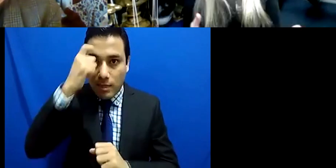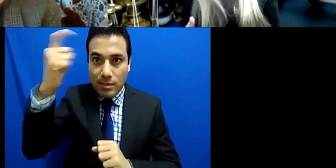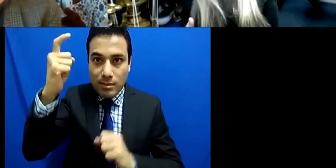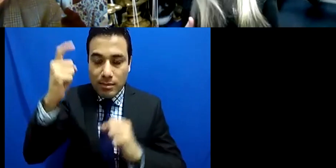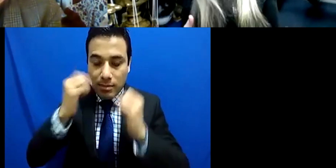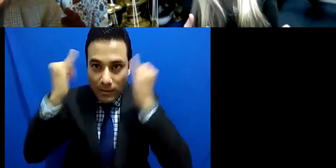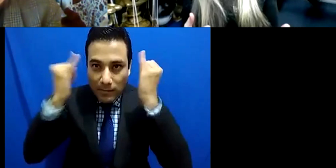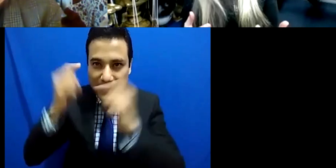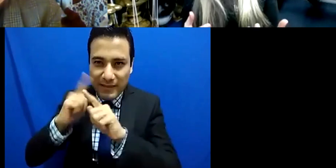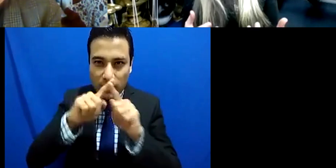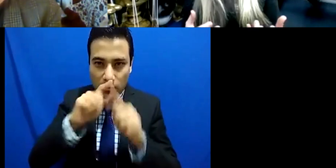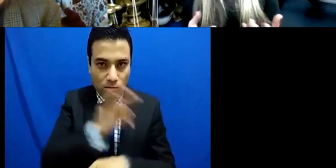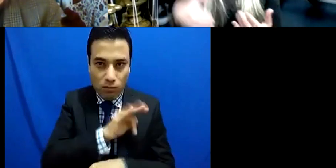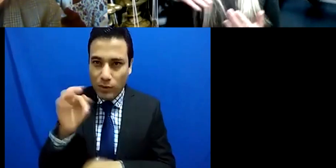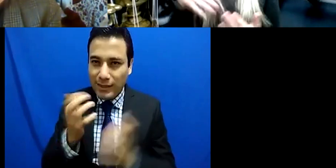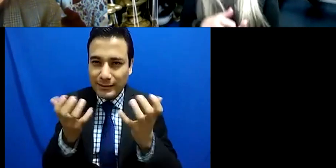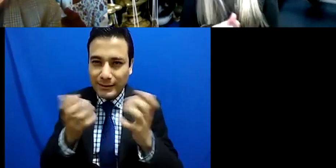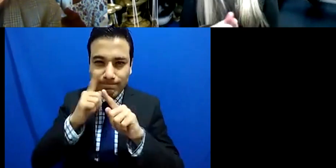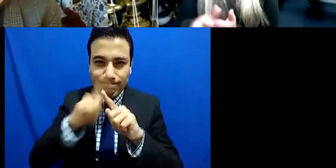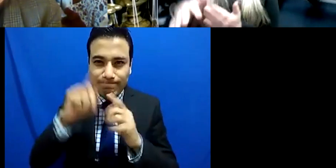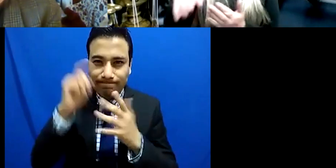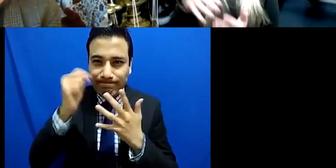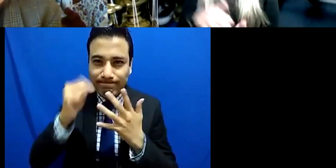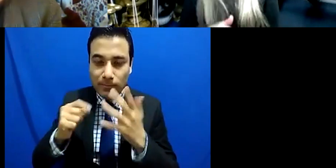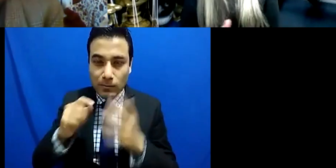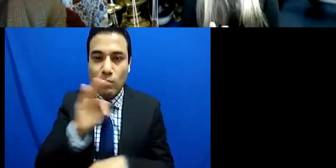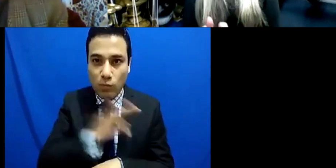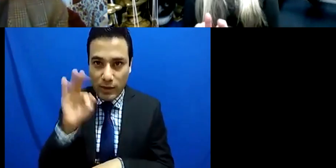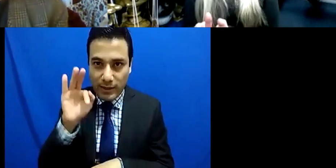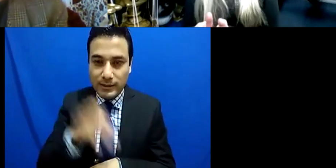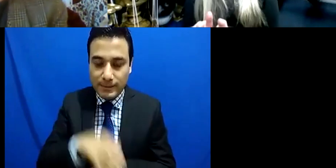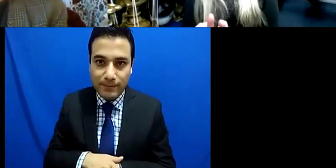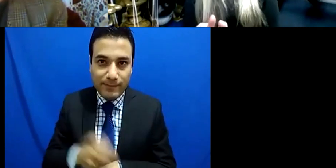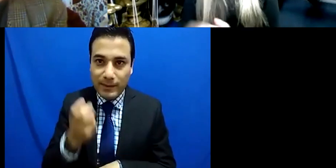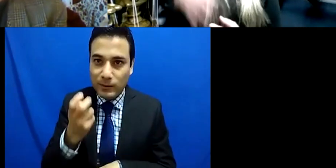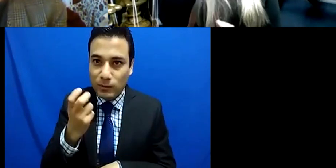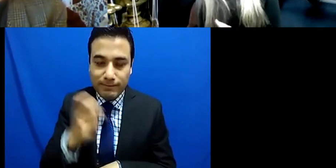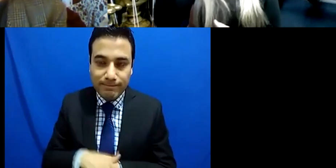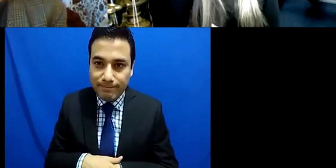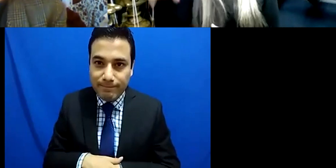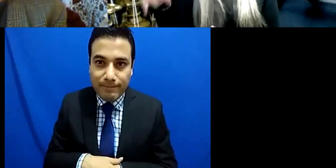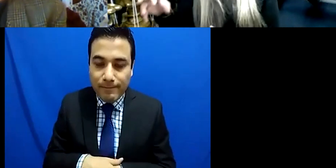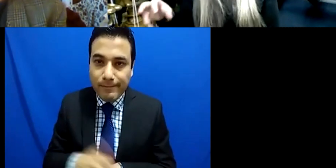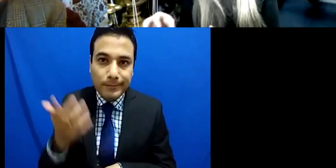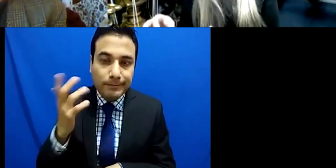to to come into your inbox you have to keep nurturing your own garden and planting those seeds